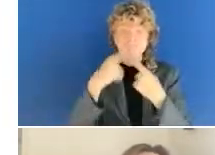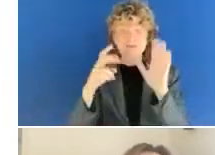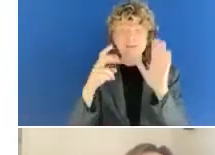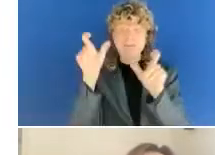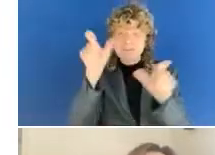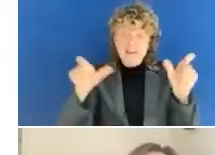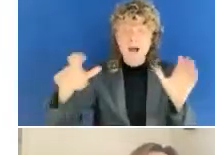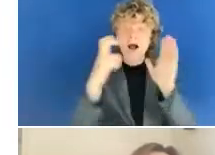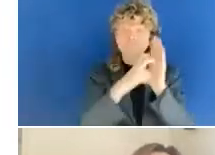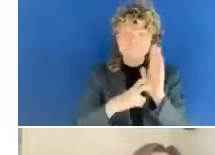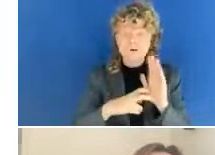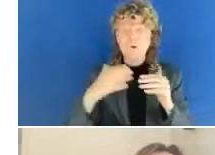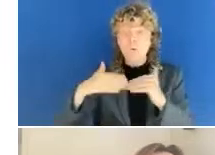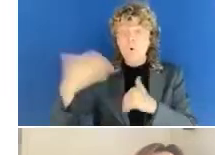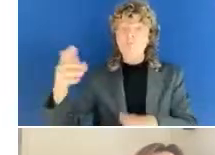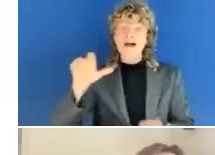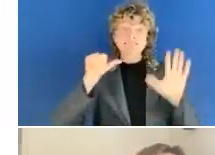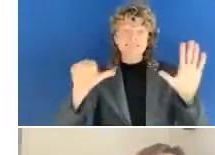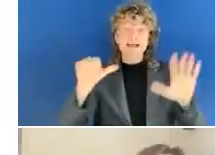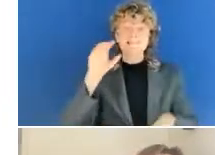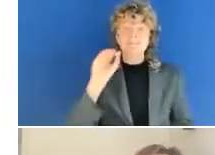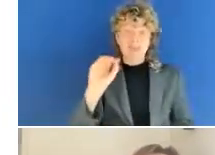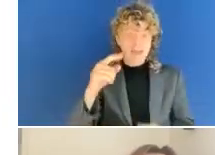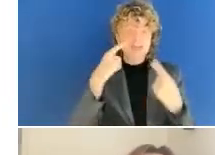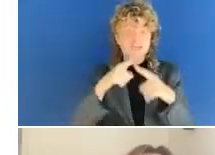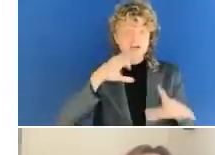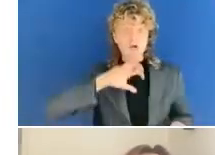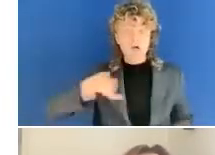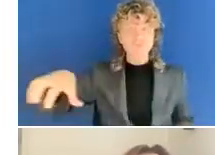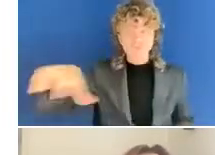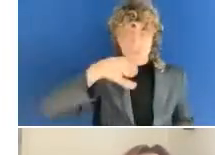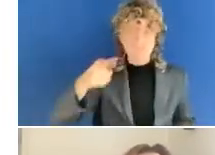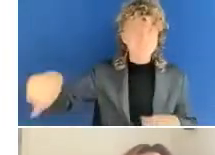want to celebrate the Web Accessibility Directive with us today. And accessibility in the EU